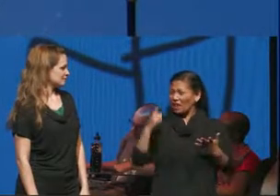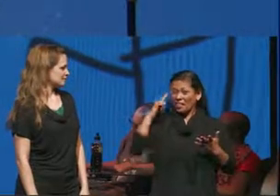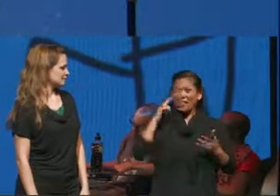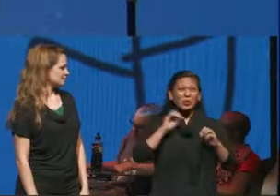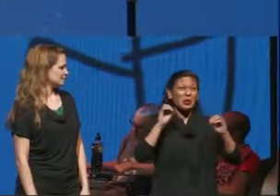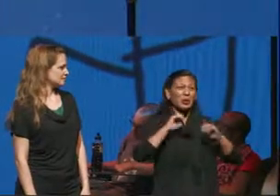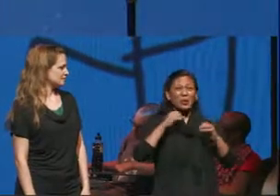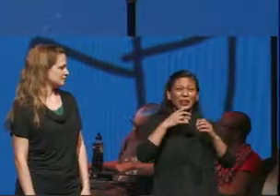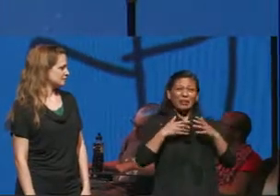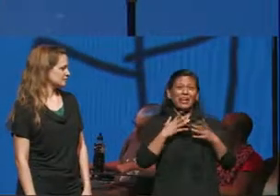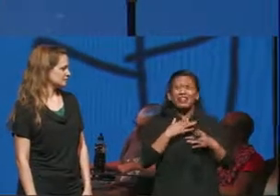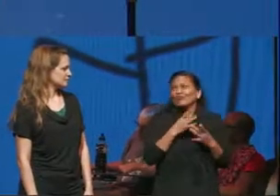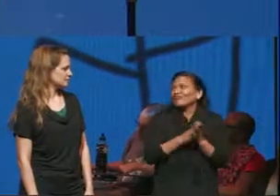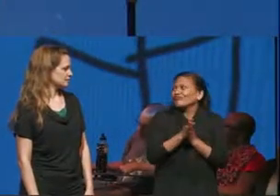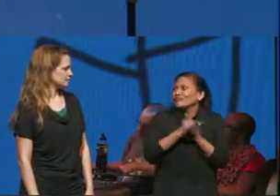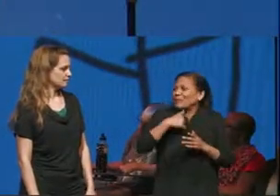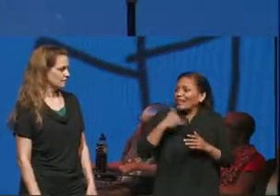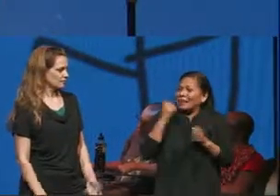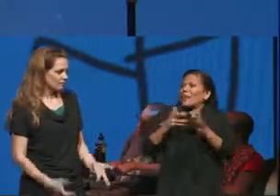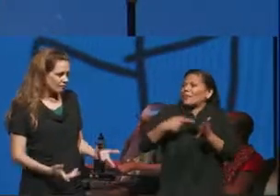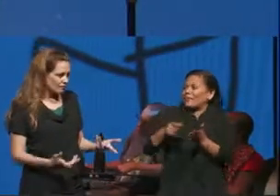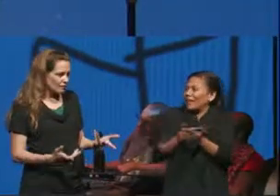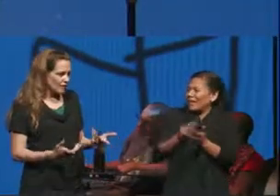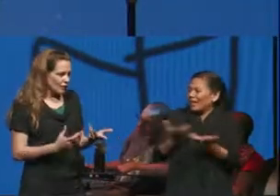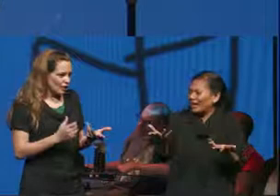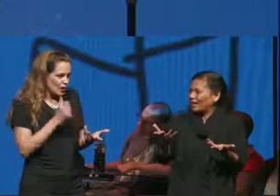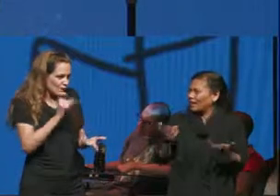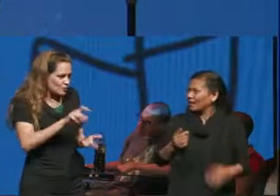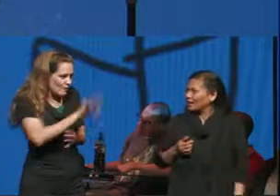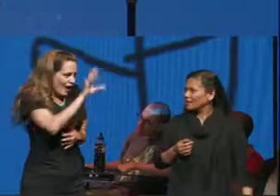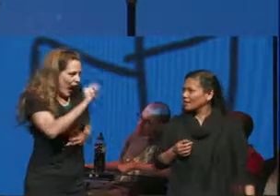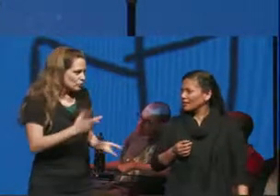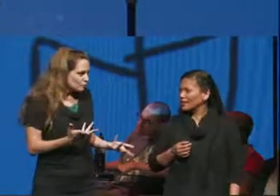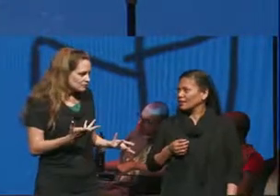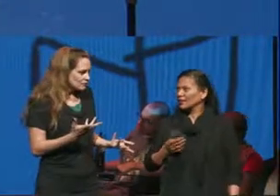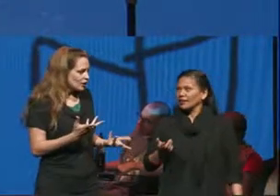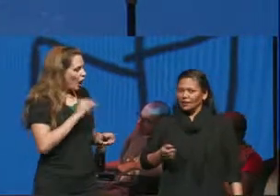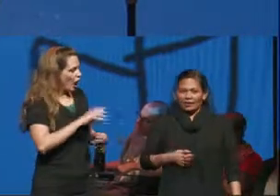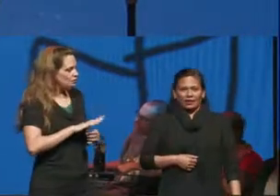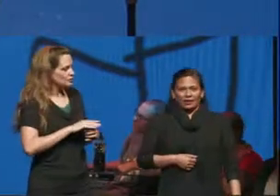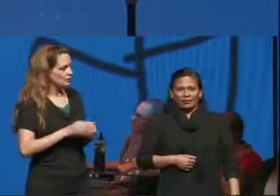was money involved you weren't supposed to find that part out it's just that you're always so down about yourself I thought it would